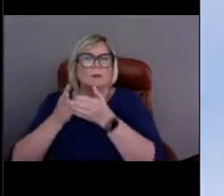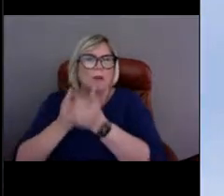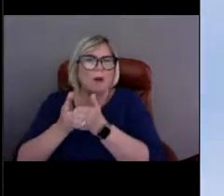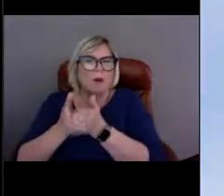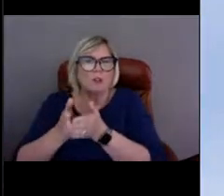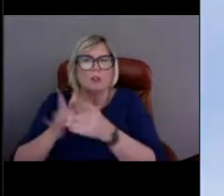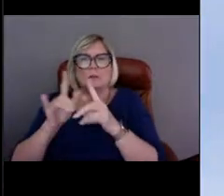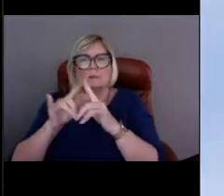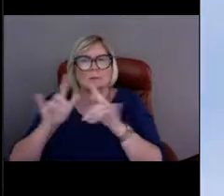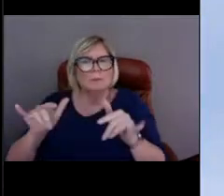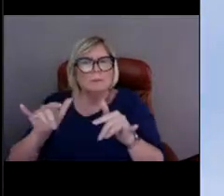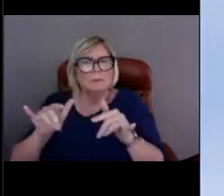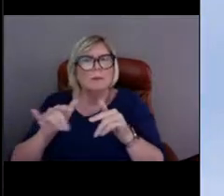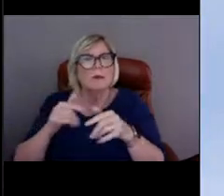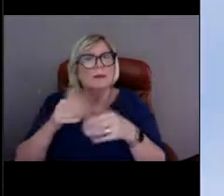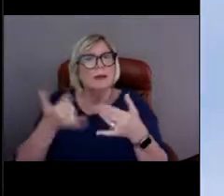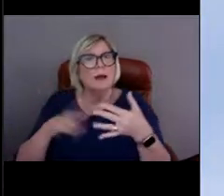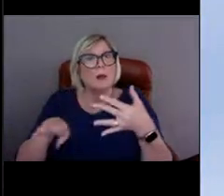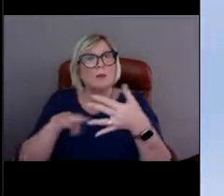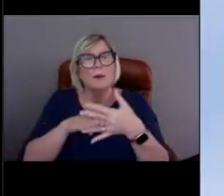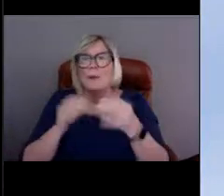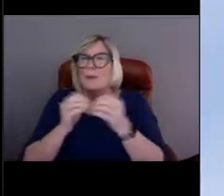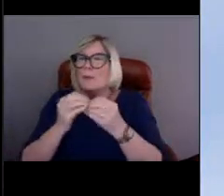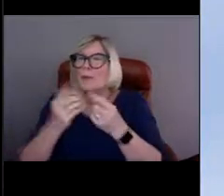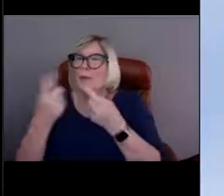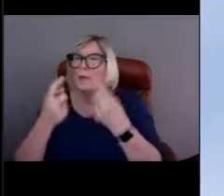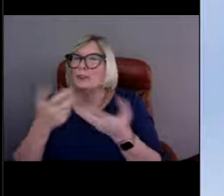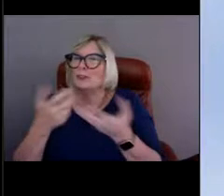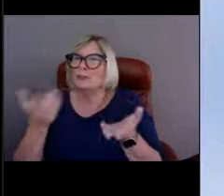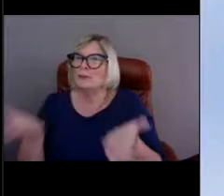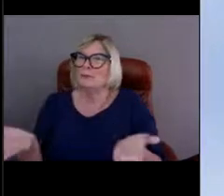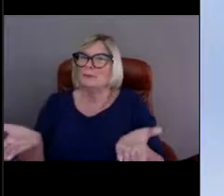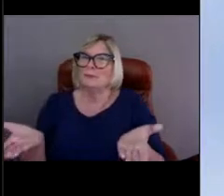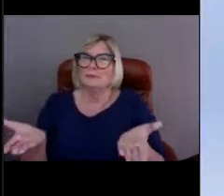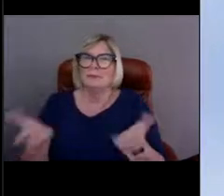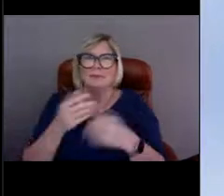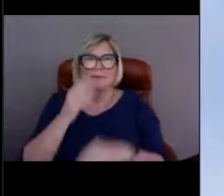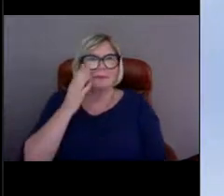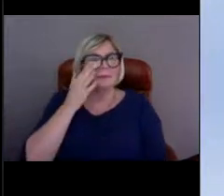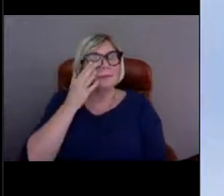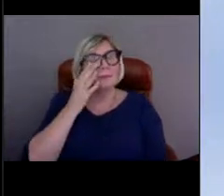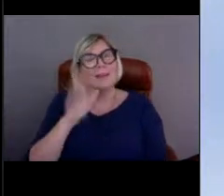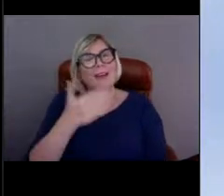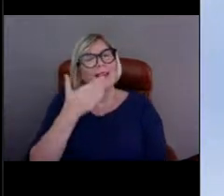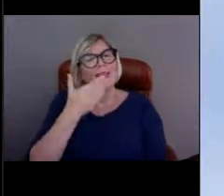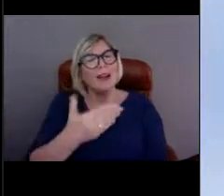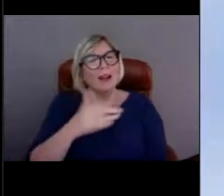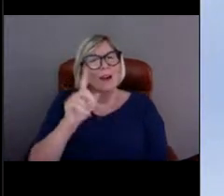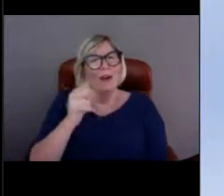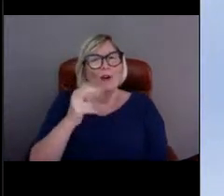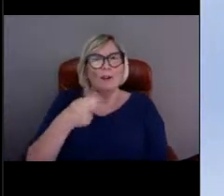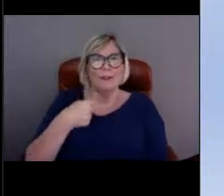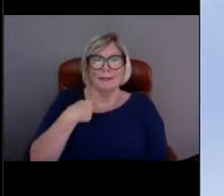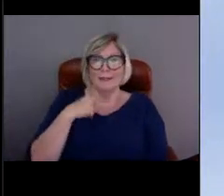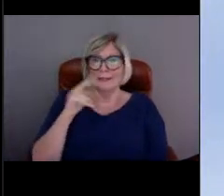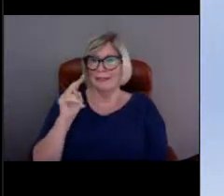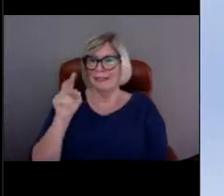Okay, we'll take a break from more questions. [Nicole] All right, thanks Lauren. This is Nicole in the chat box. We do have a couple.